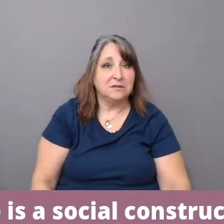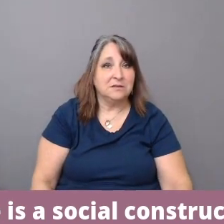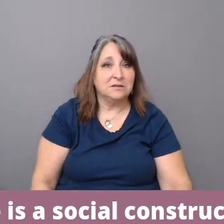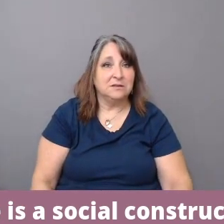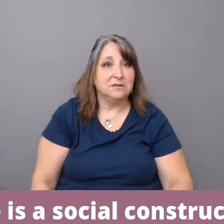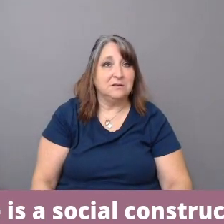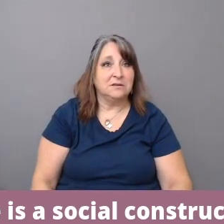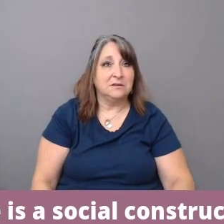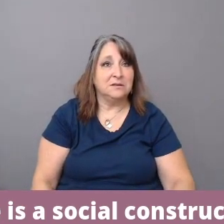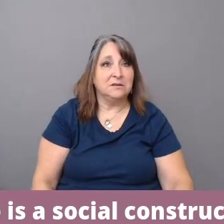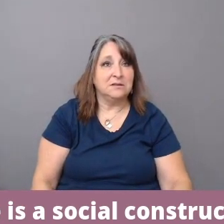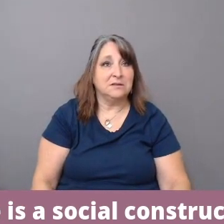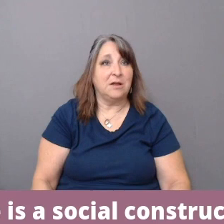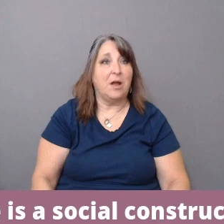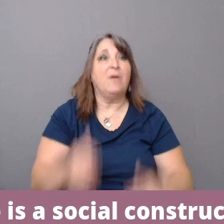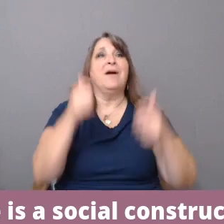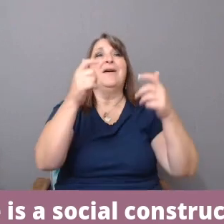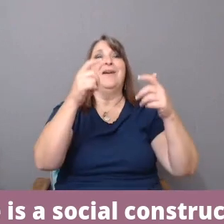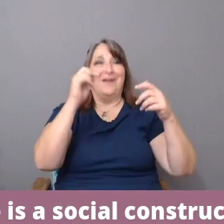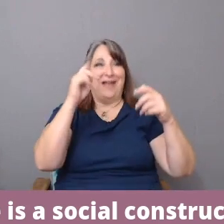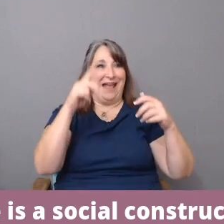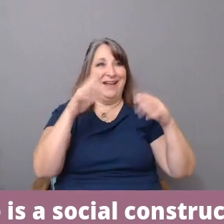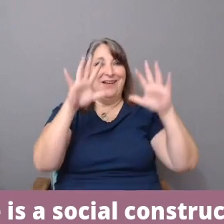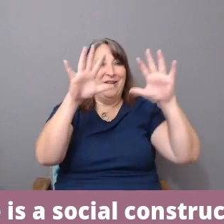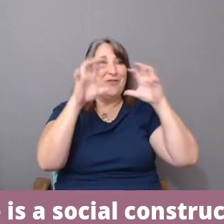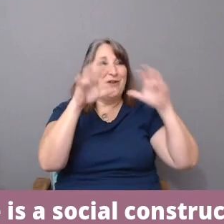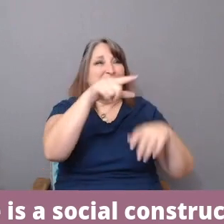Oh, there you are. You froze for a second, I think.